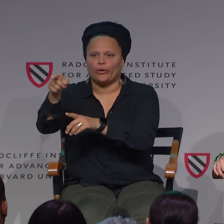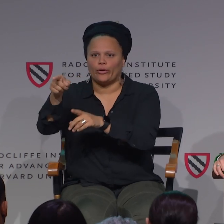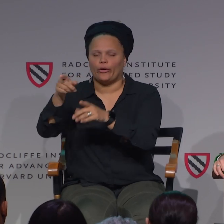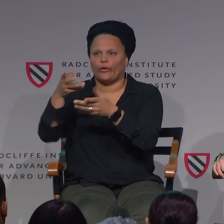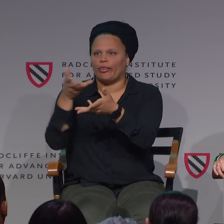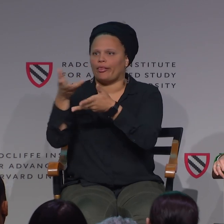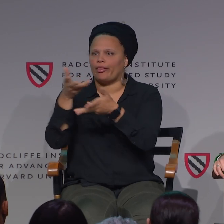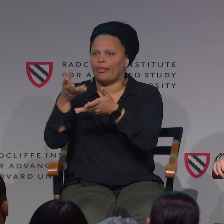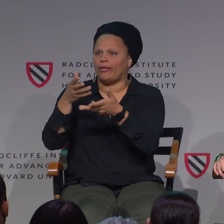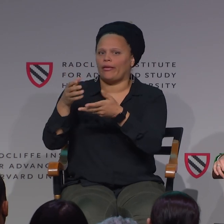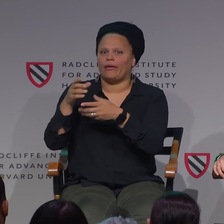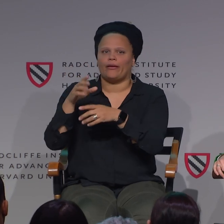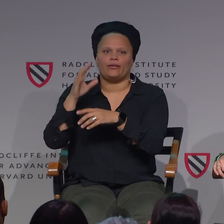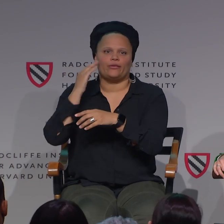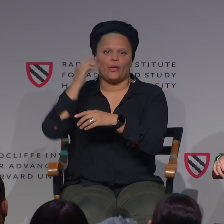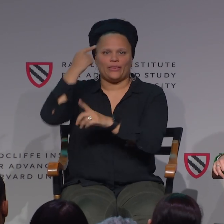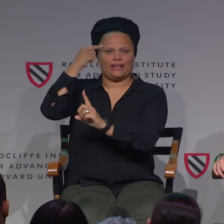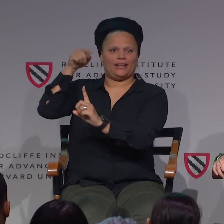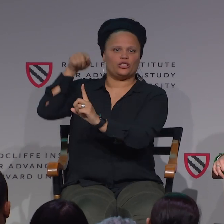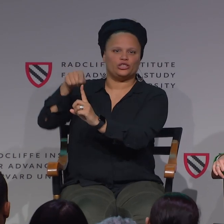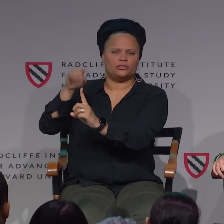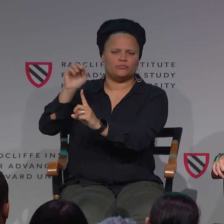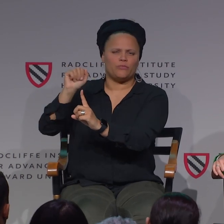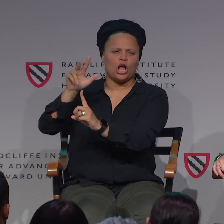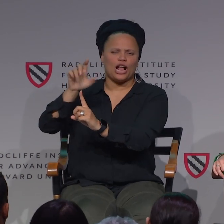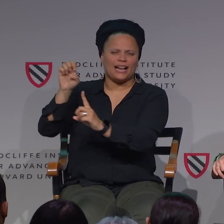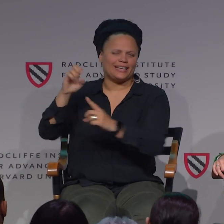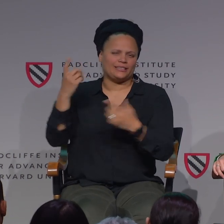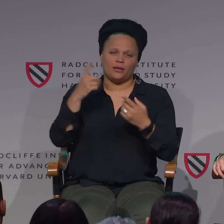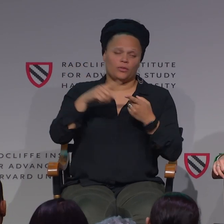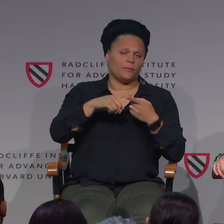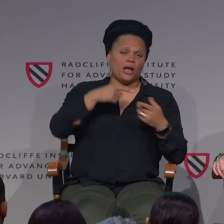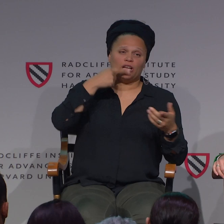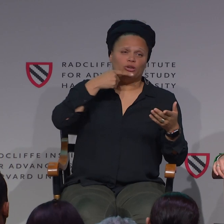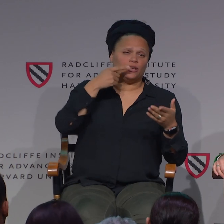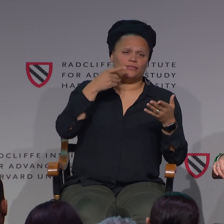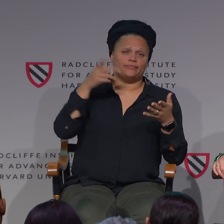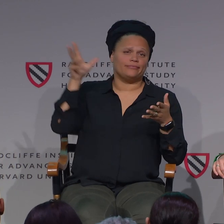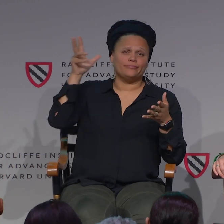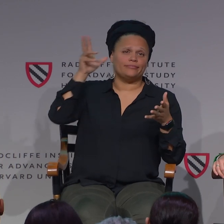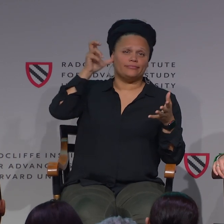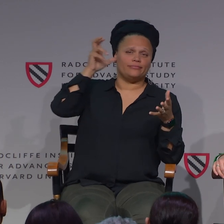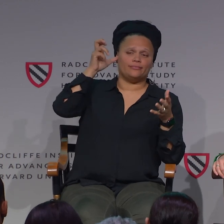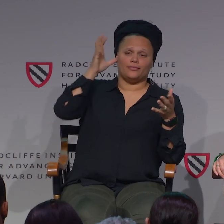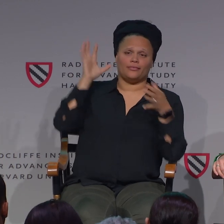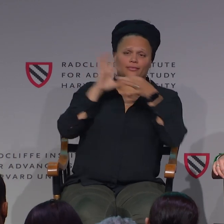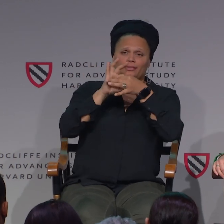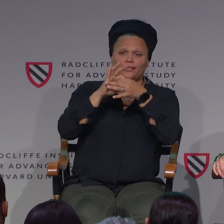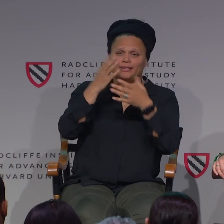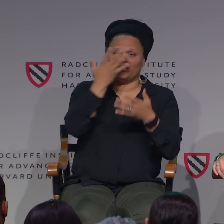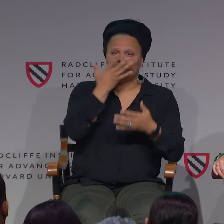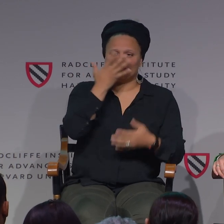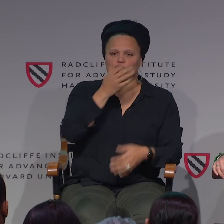And then they start focusing and interacting with the interpreter and thinking about the interpreting process, and, oh, look at that beautiful language, as opposed to actually